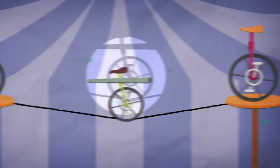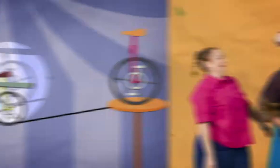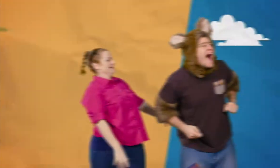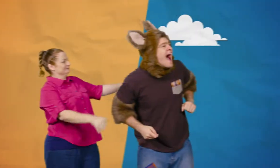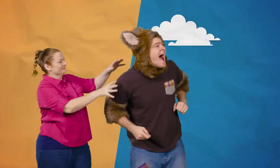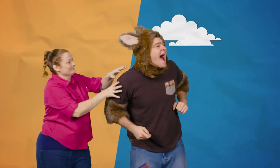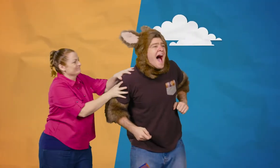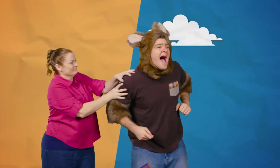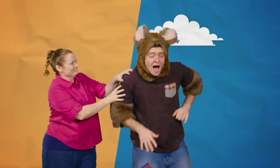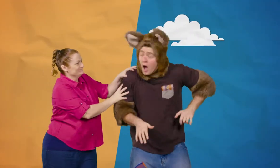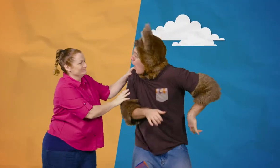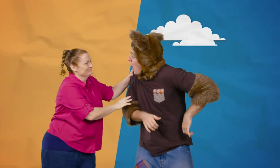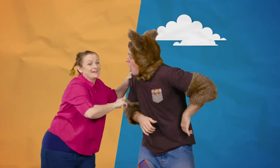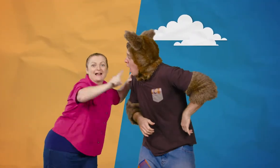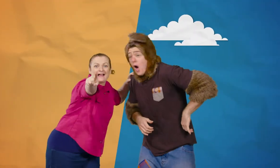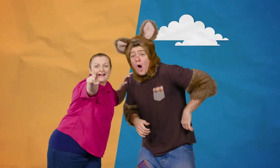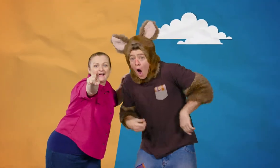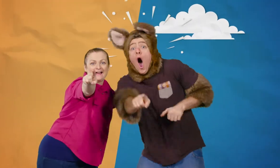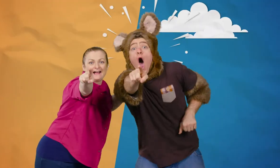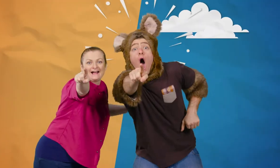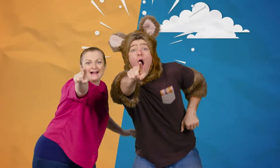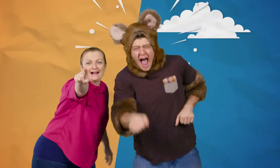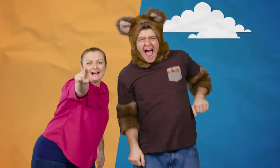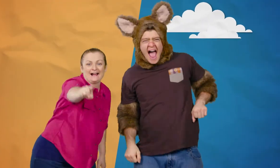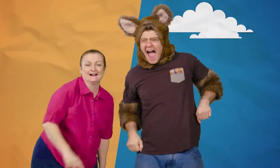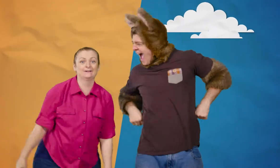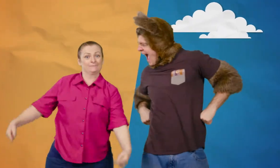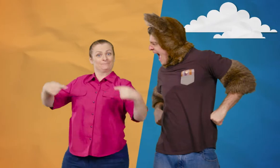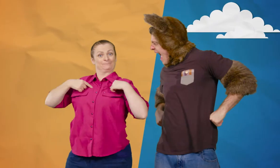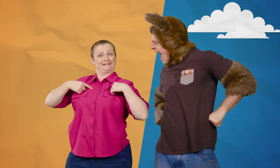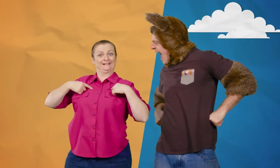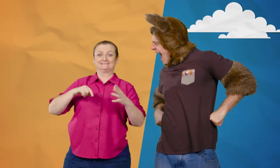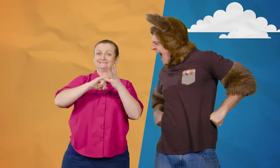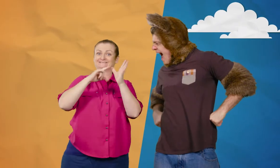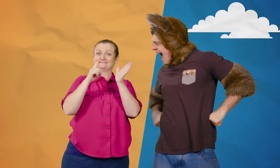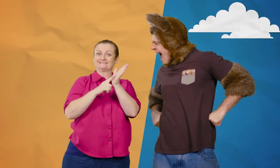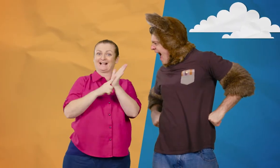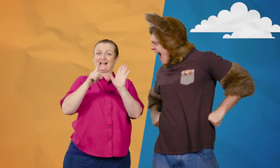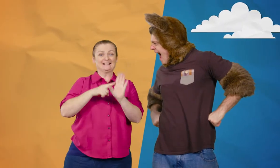Huh? Look! Ah! I'm Sally.